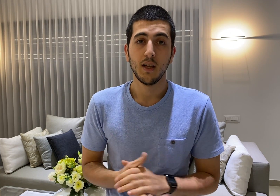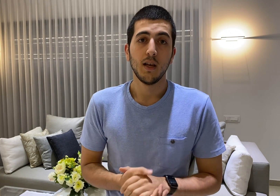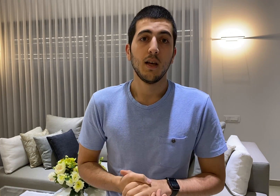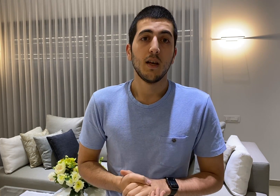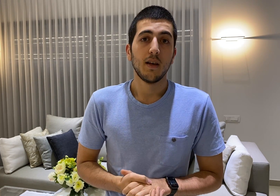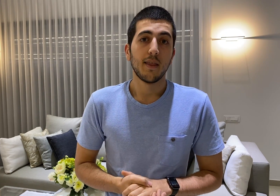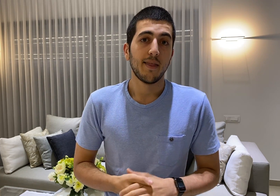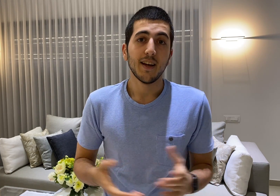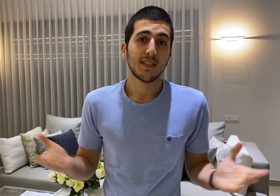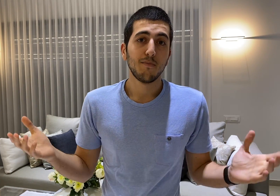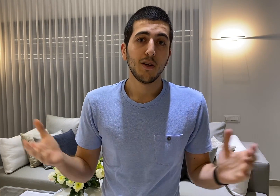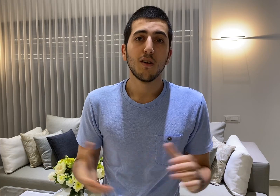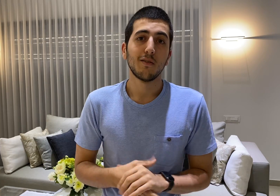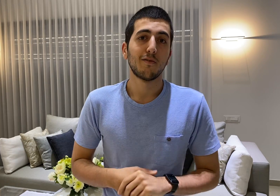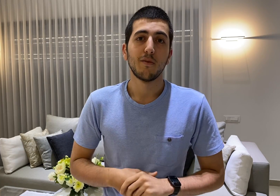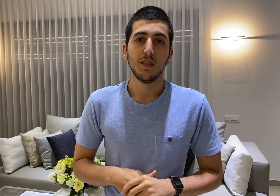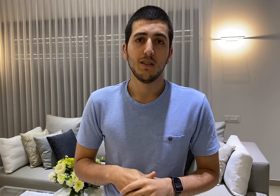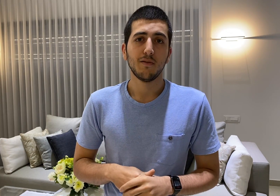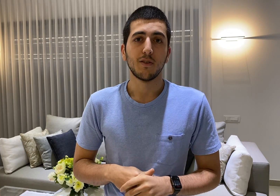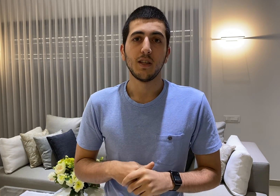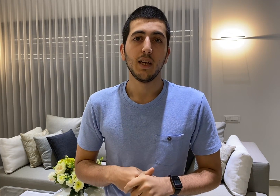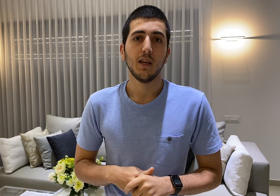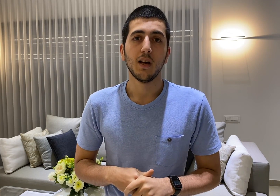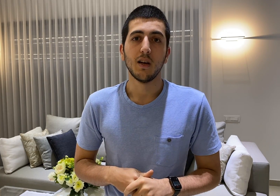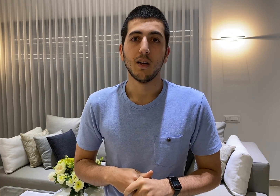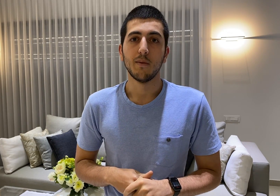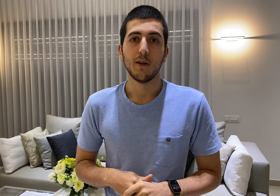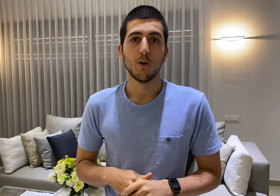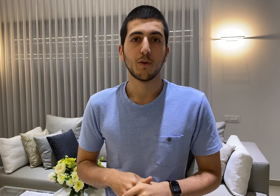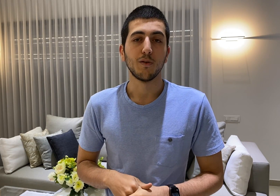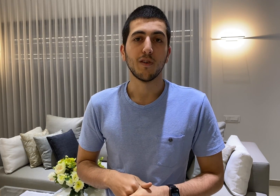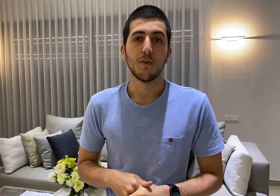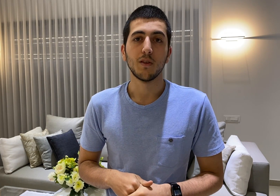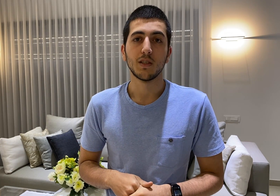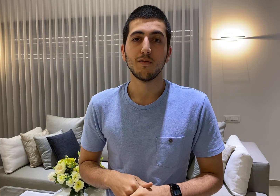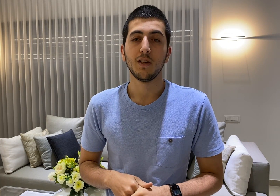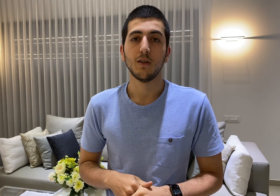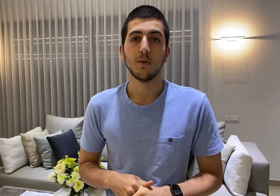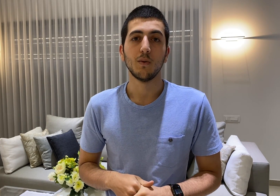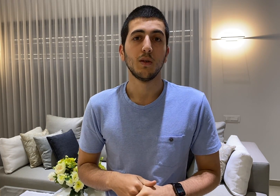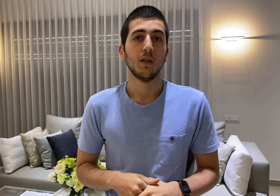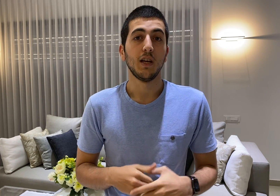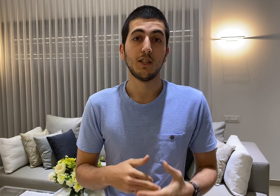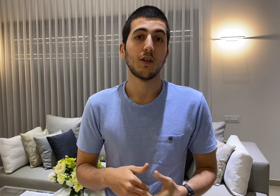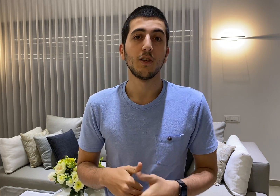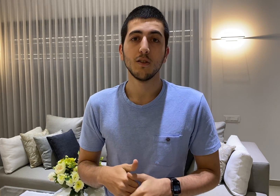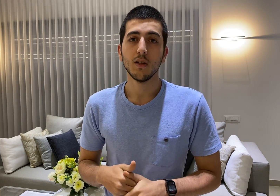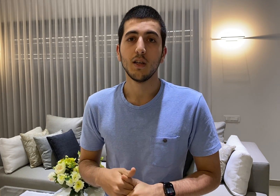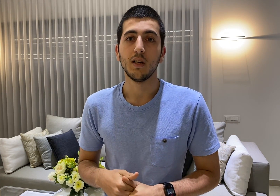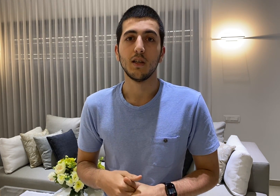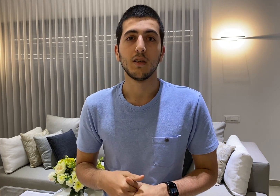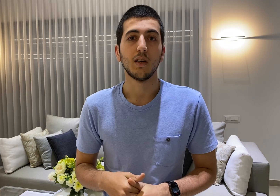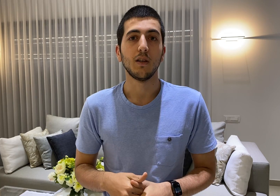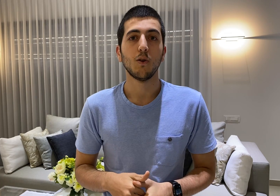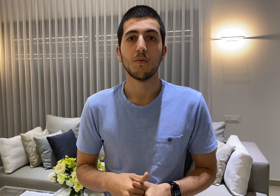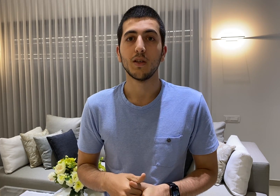that's been all from me for today I hope you found this video and I hope that